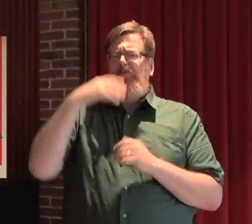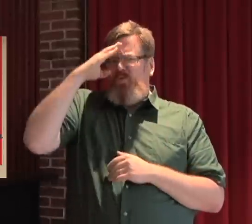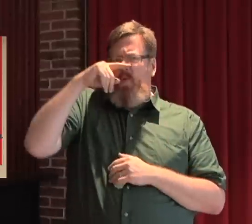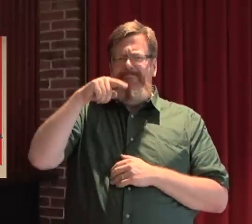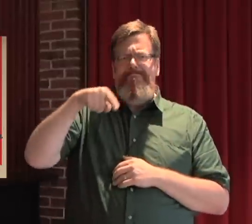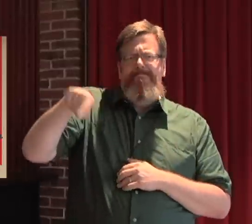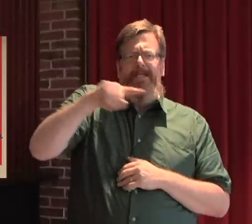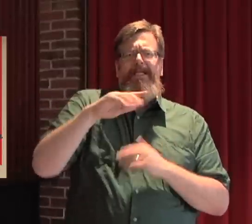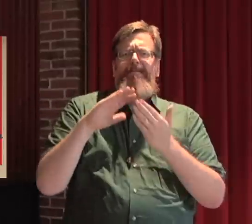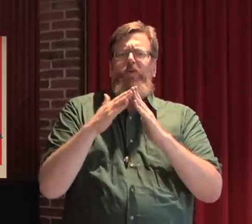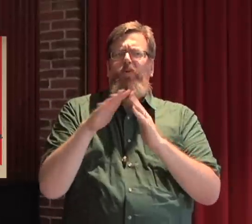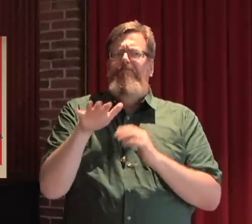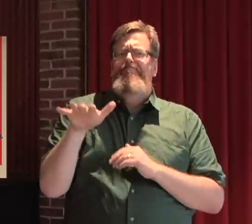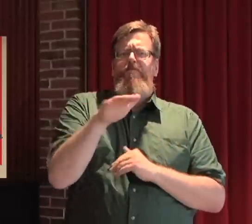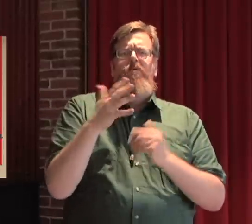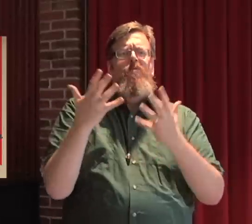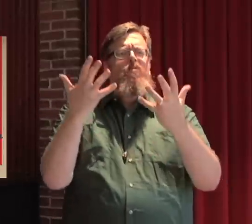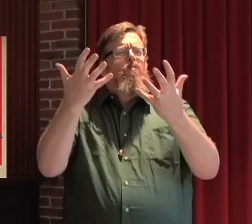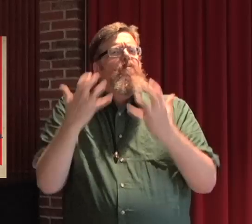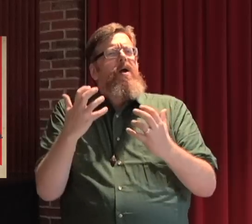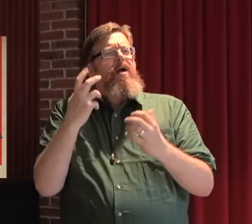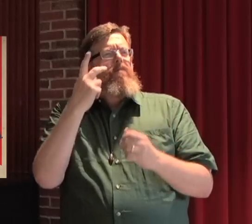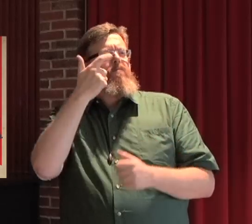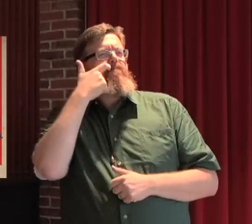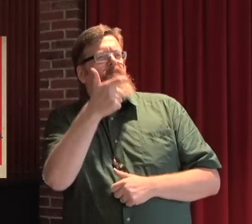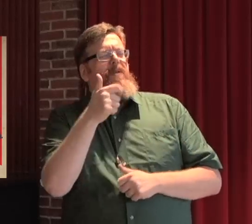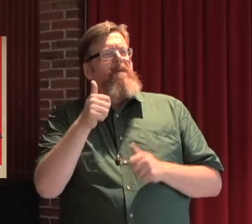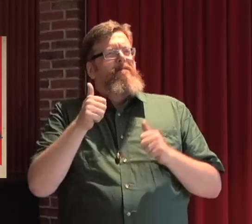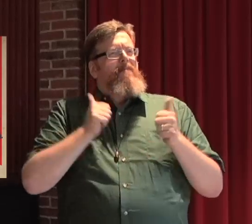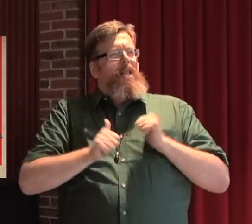And after reading the script and hearing from the community